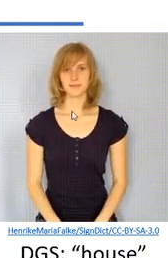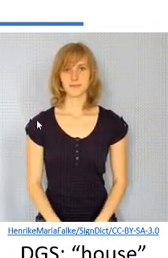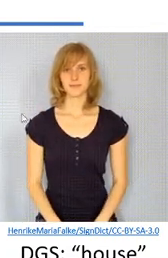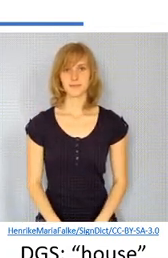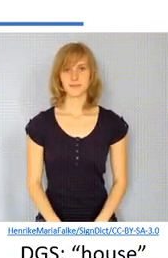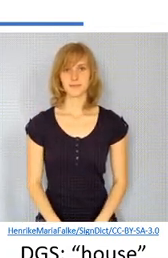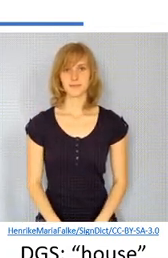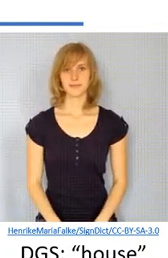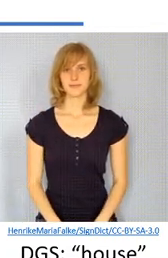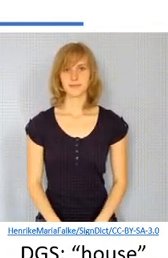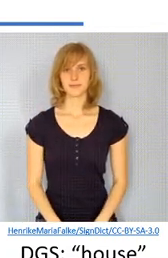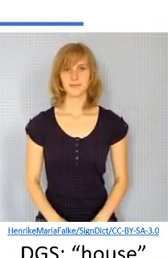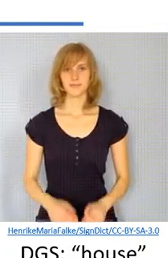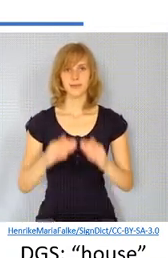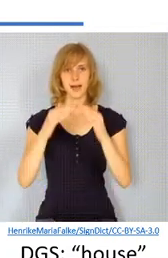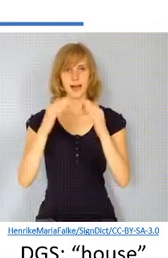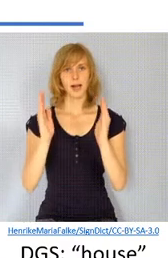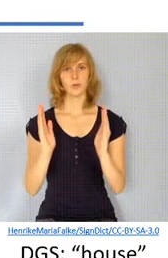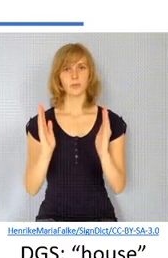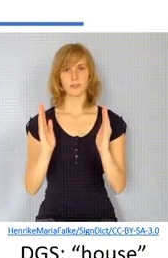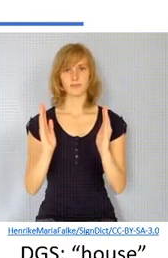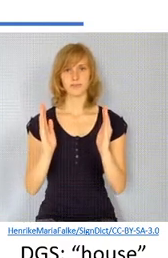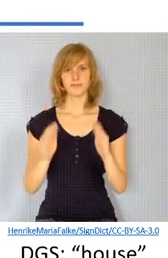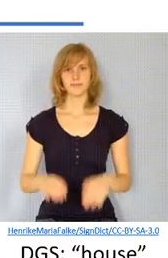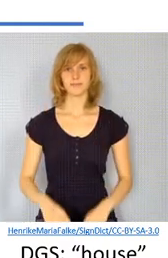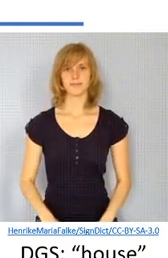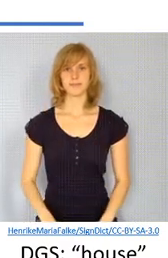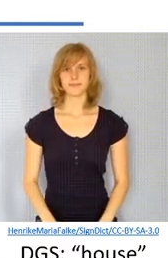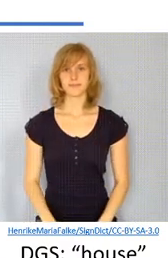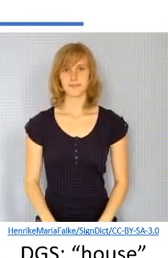transcription of whether it's left of your forehead